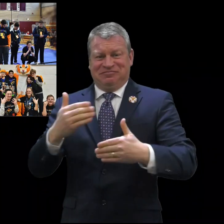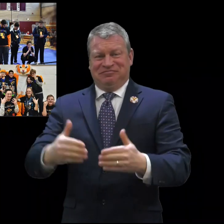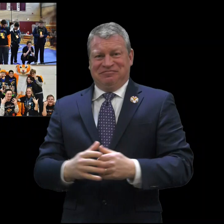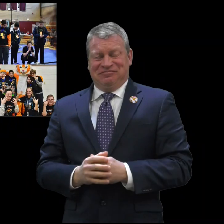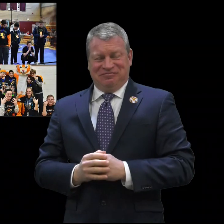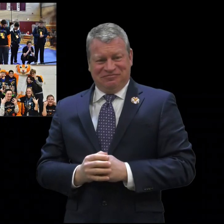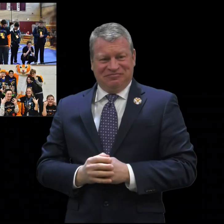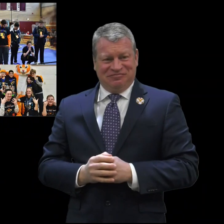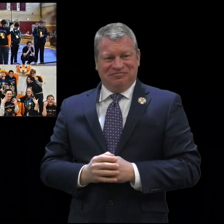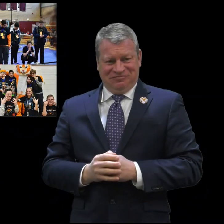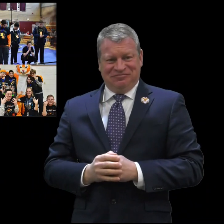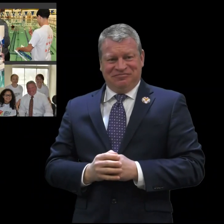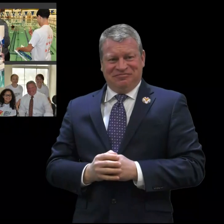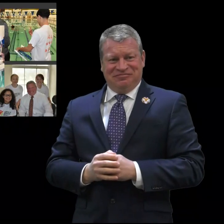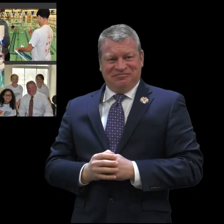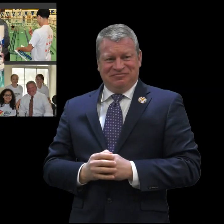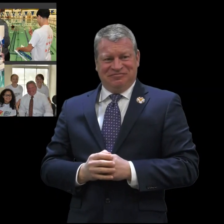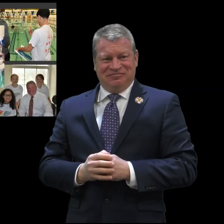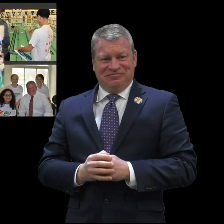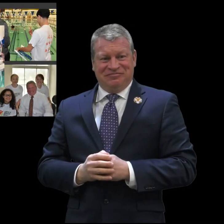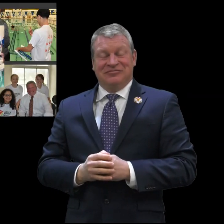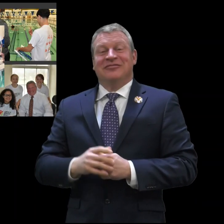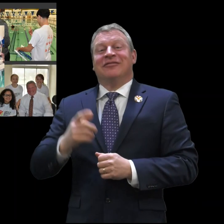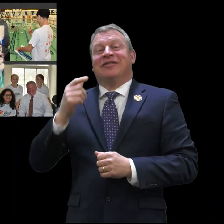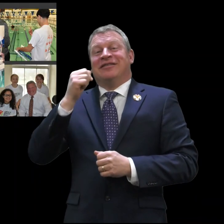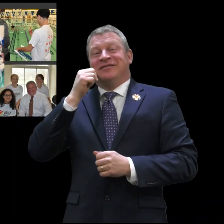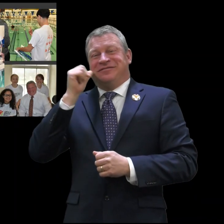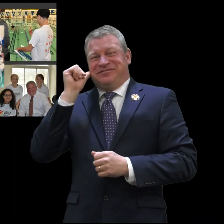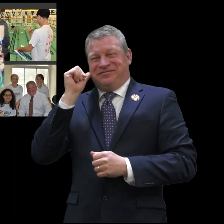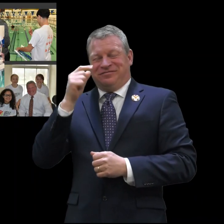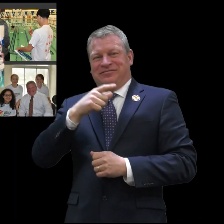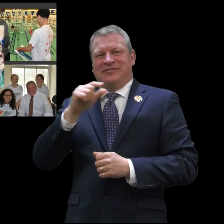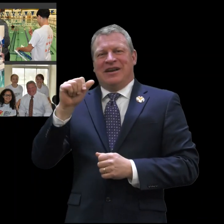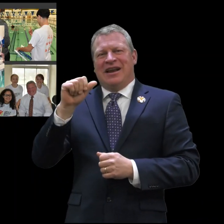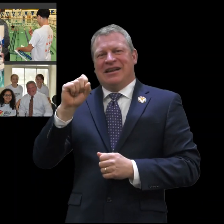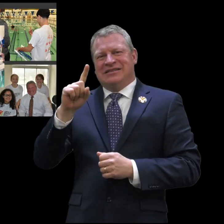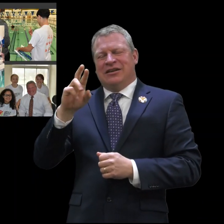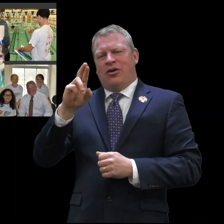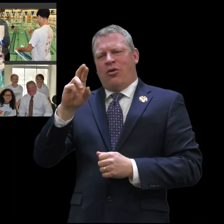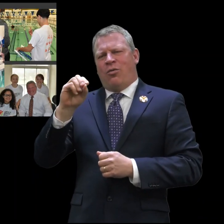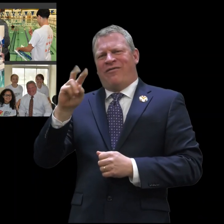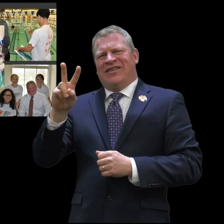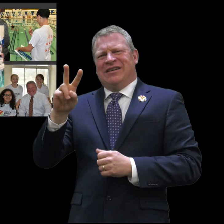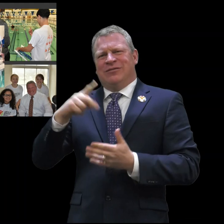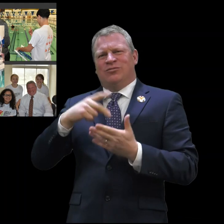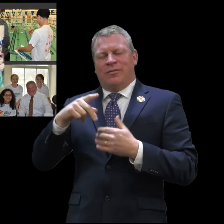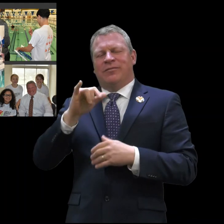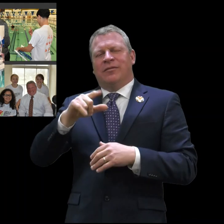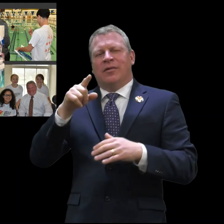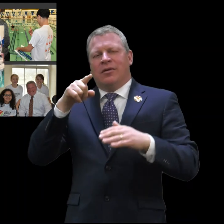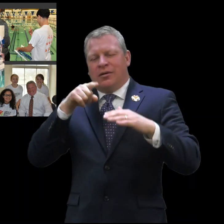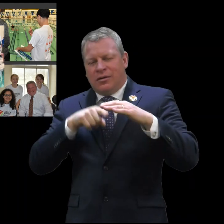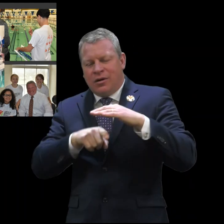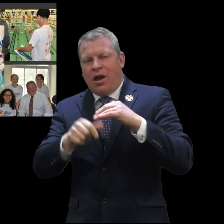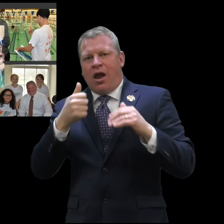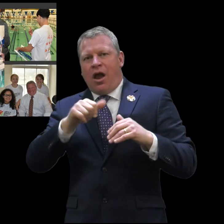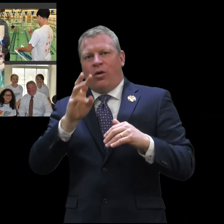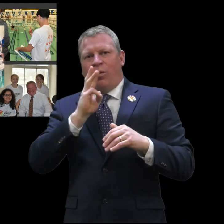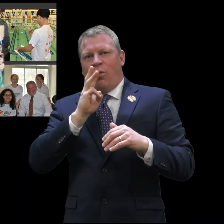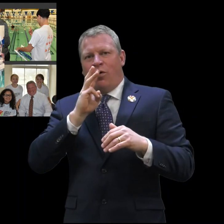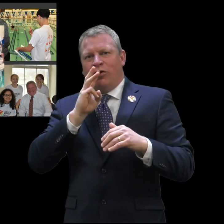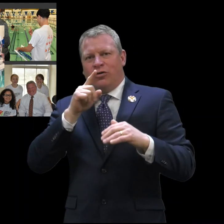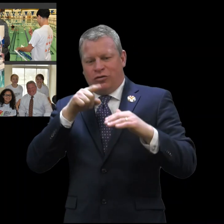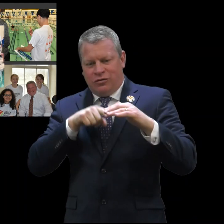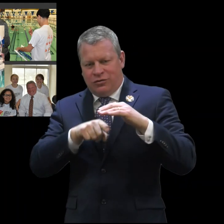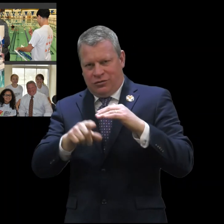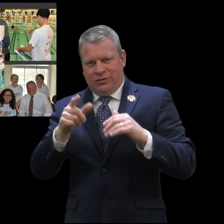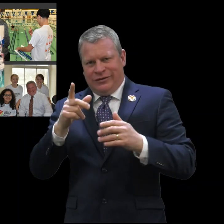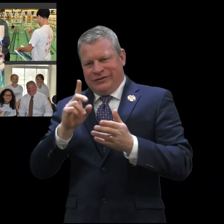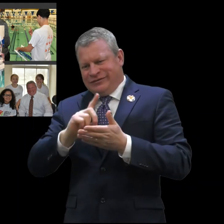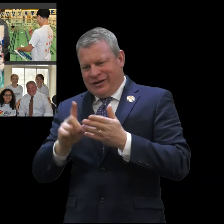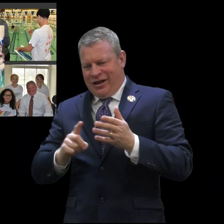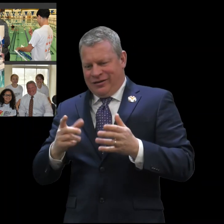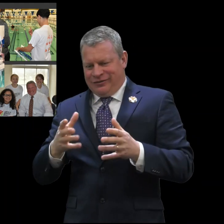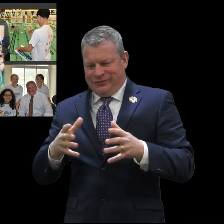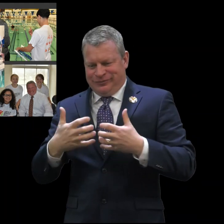impressive program. Yesterday ASD ROV program that's remote underwater vehicle